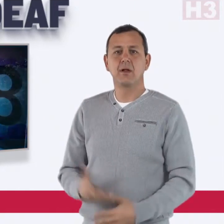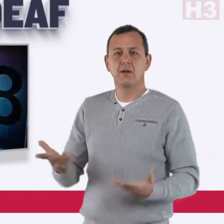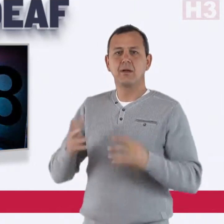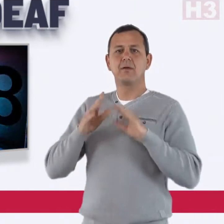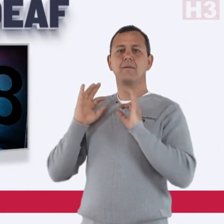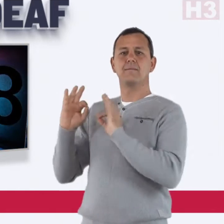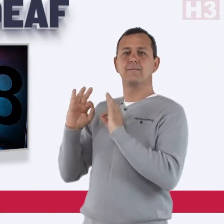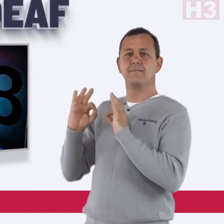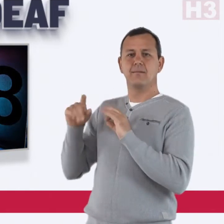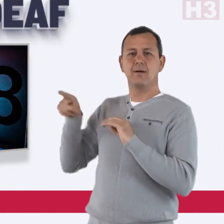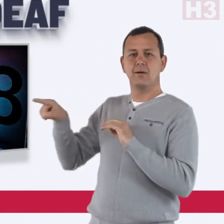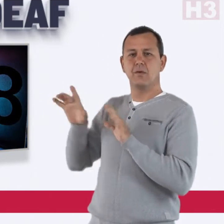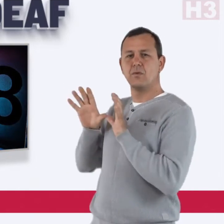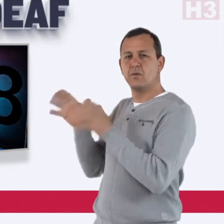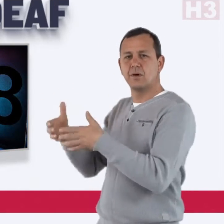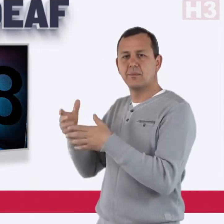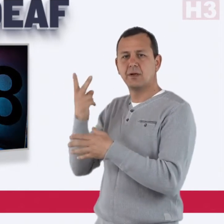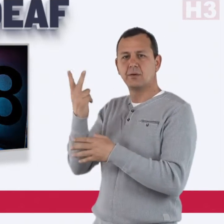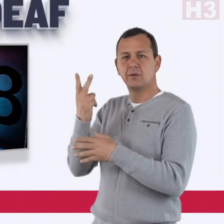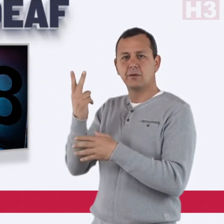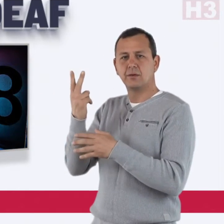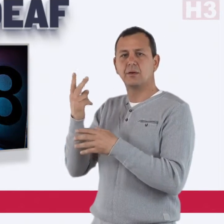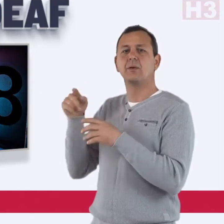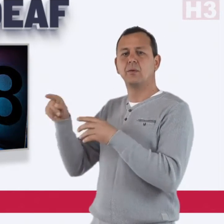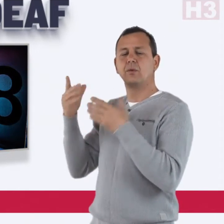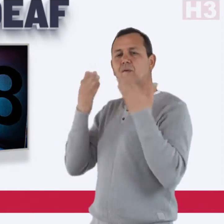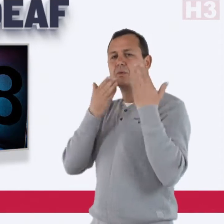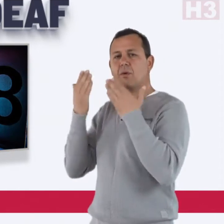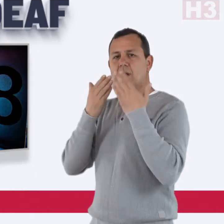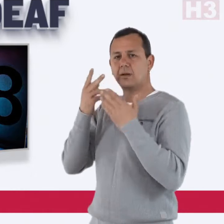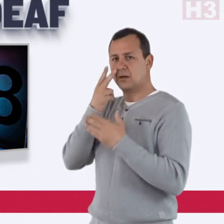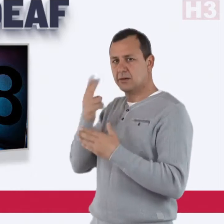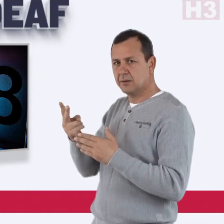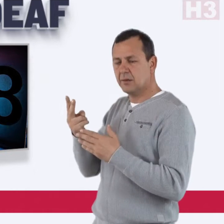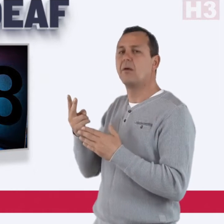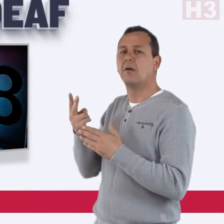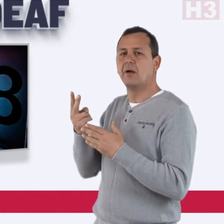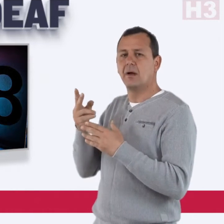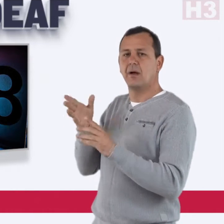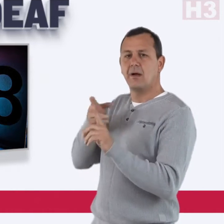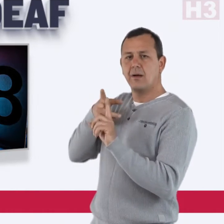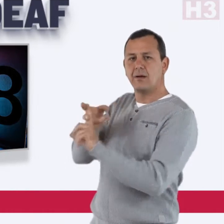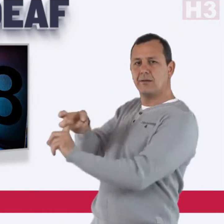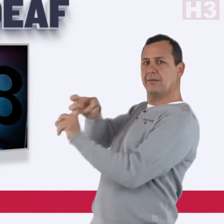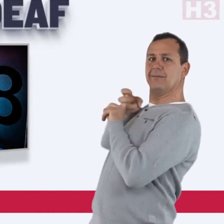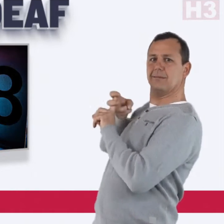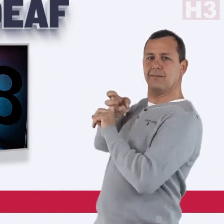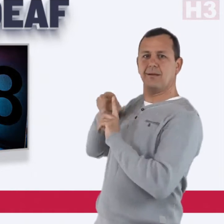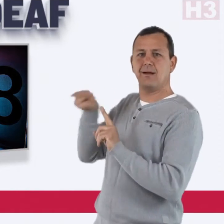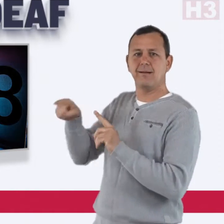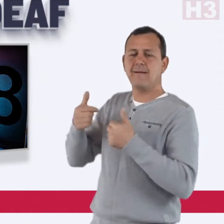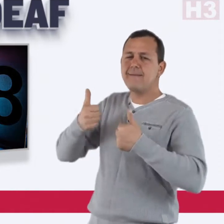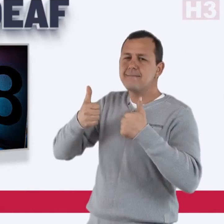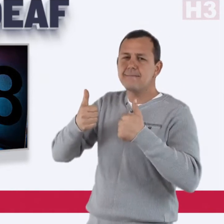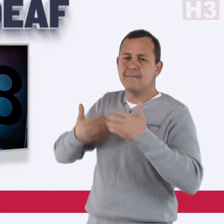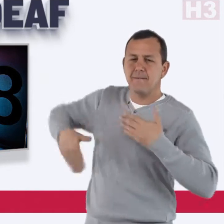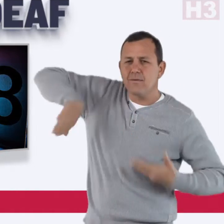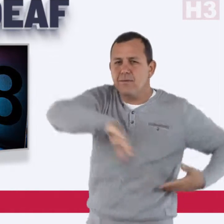swam. She was good enough to be recruited by a division III school where she